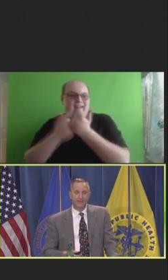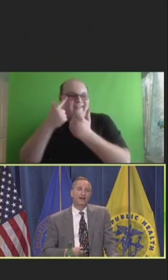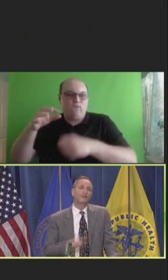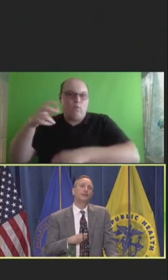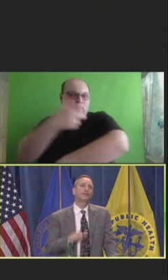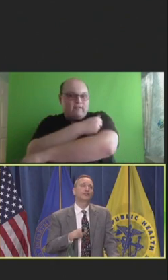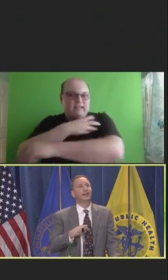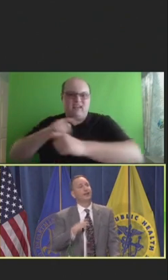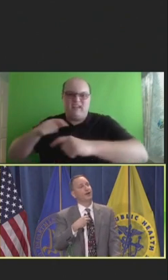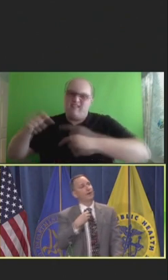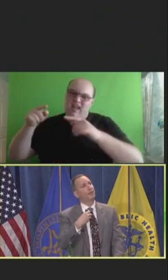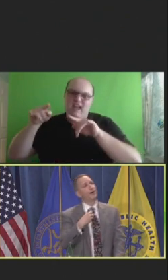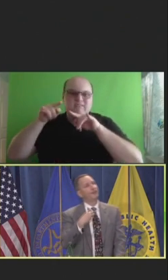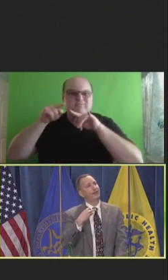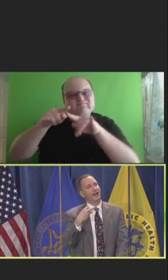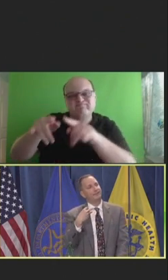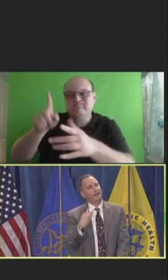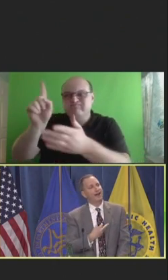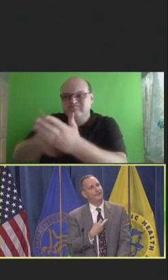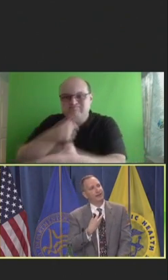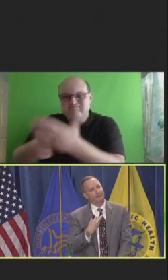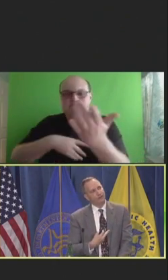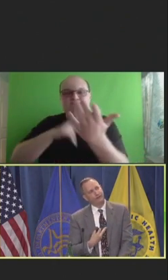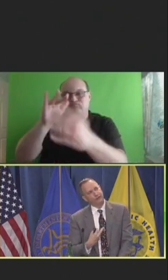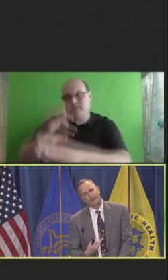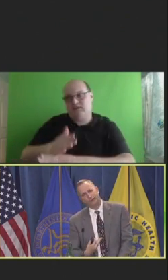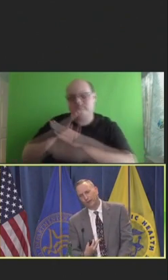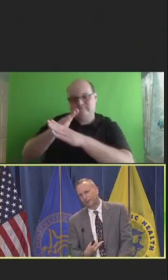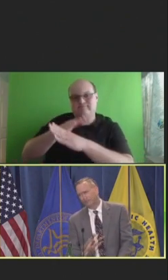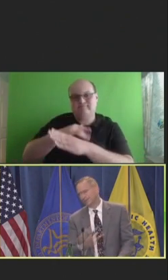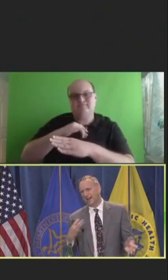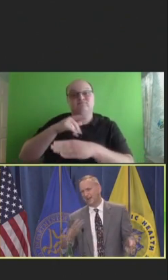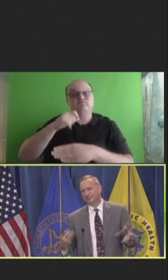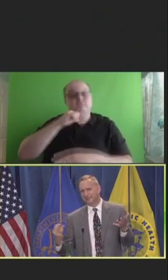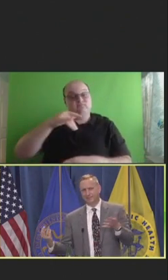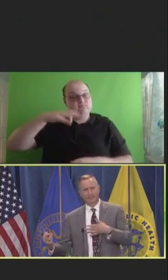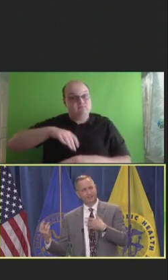Unfortunately, our nonprofit came live in March of 2020 when this virus that's going